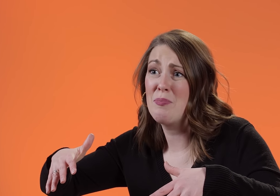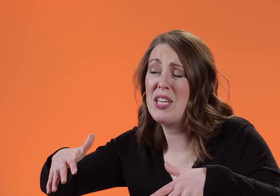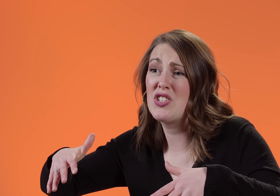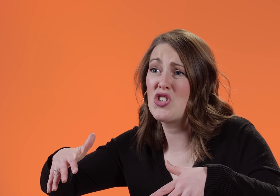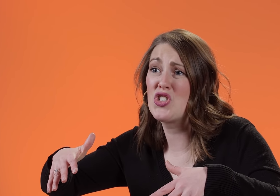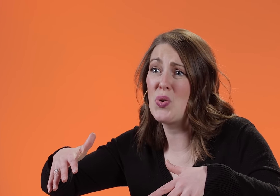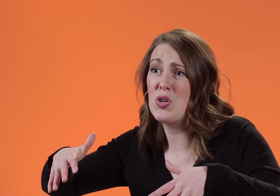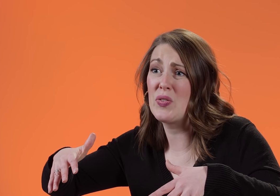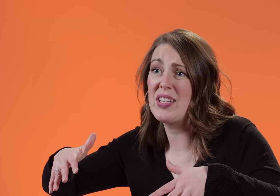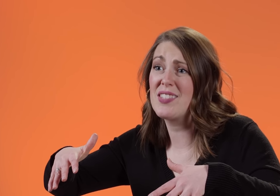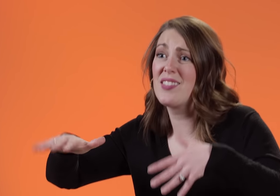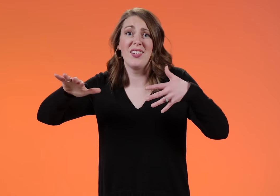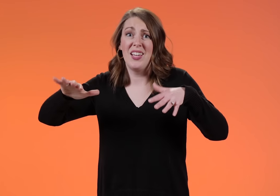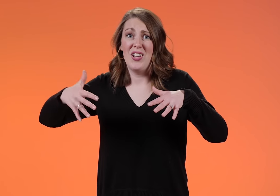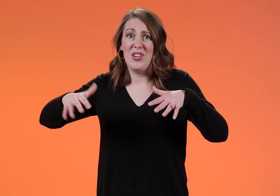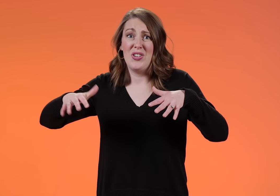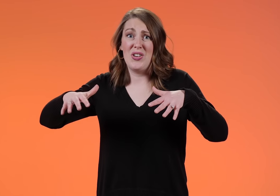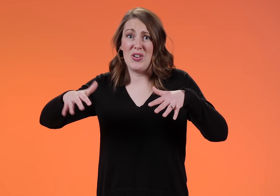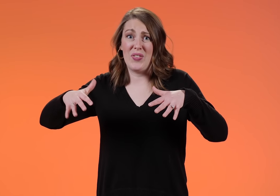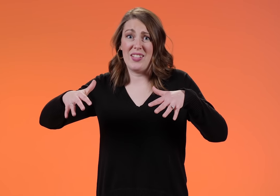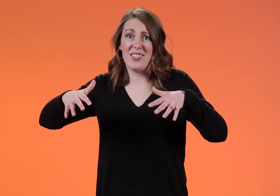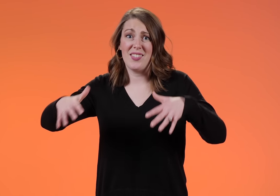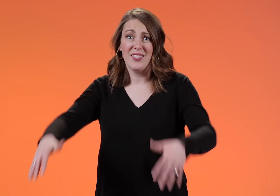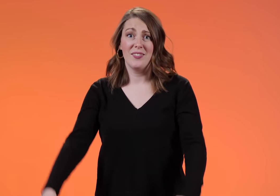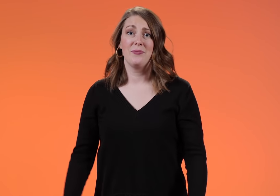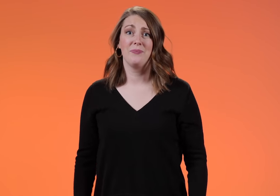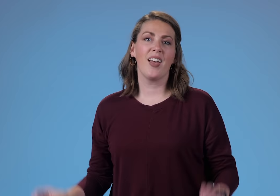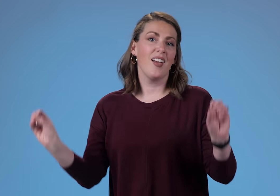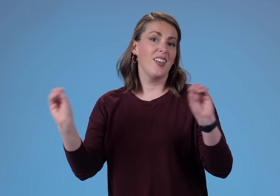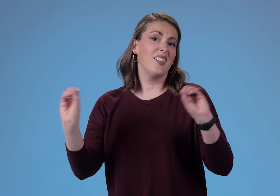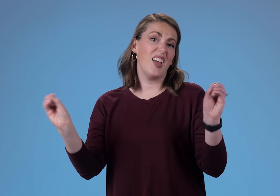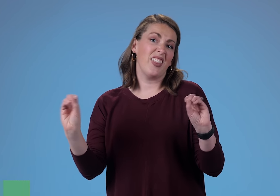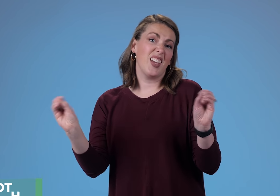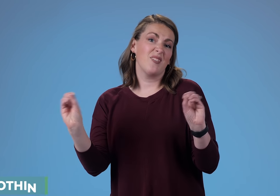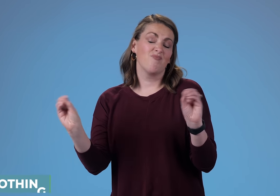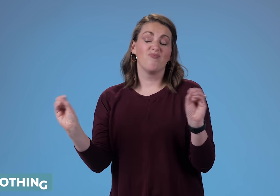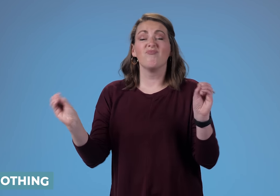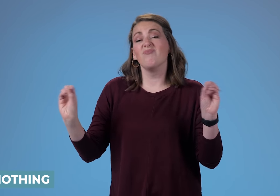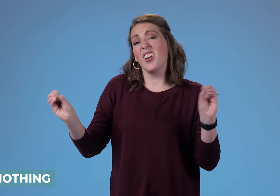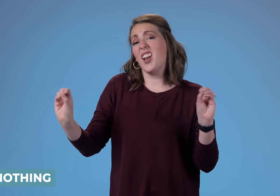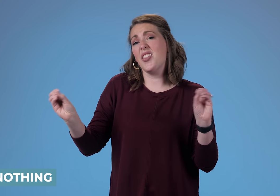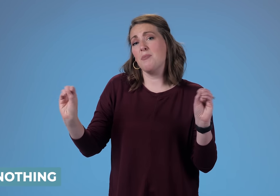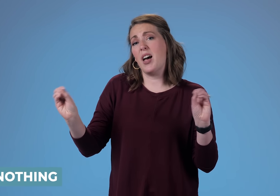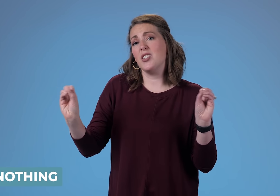because you're so nervous. NERVOUS NOTHING NOTHING MUCH